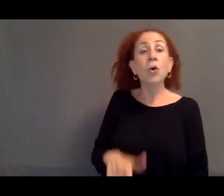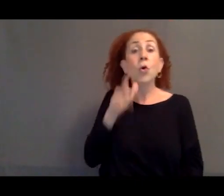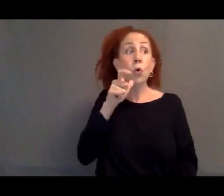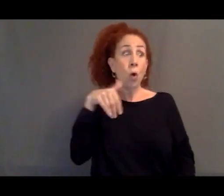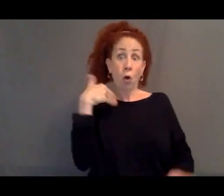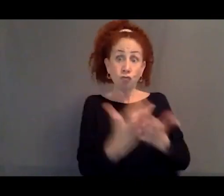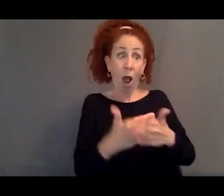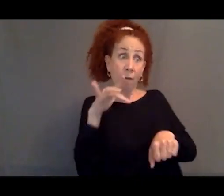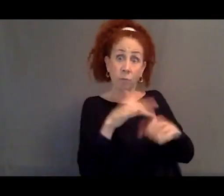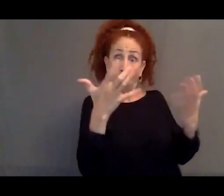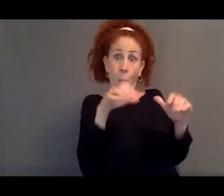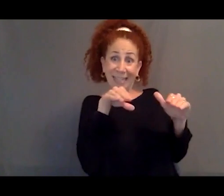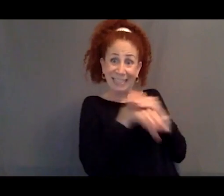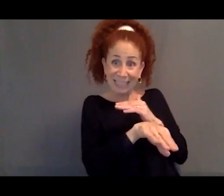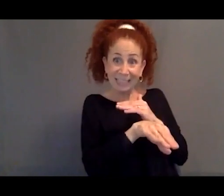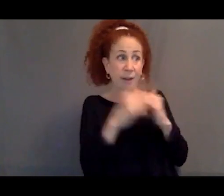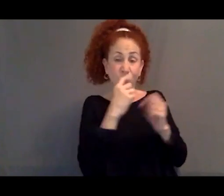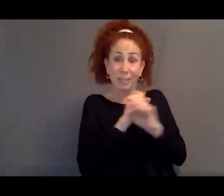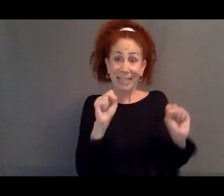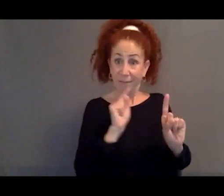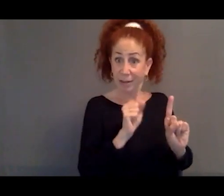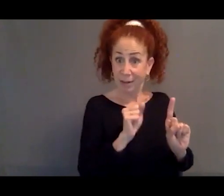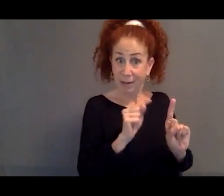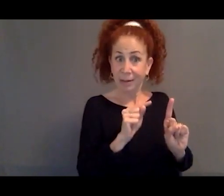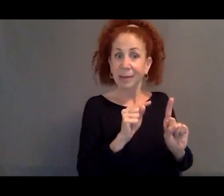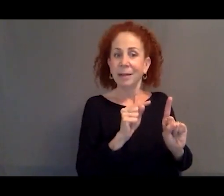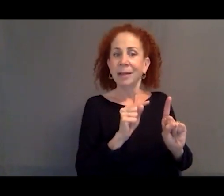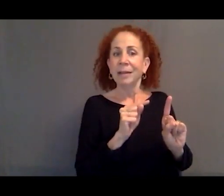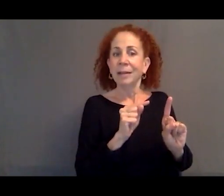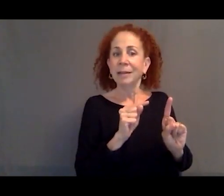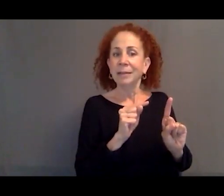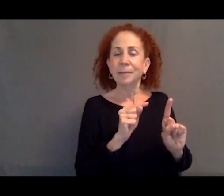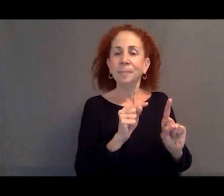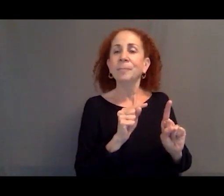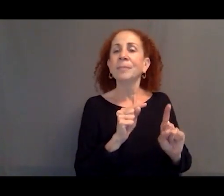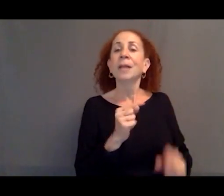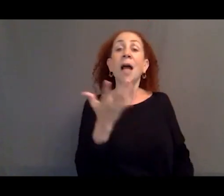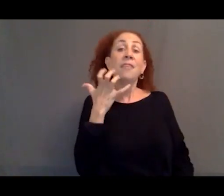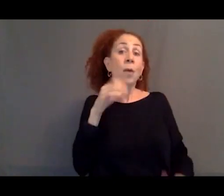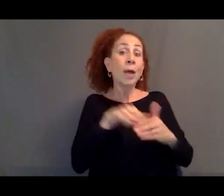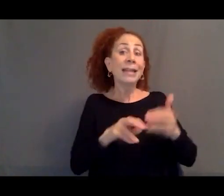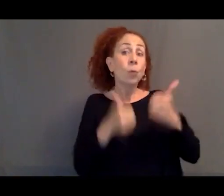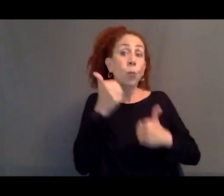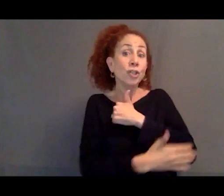seeking entry, are seeking refuge often not in the developing world, but in the developed